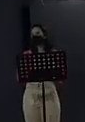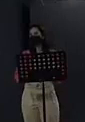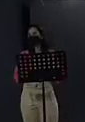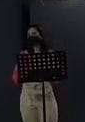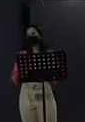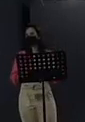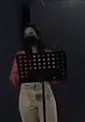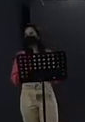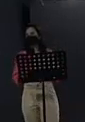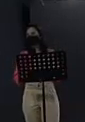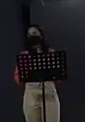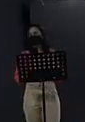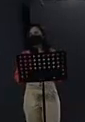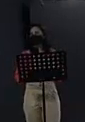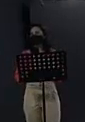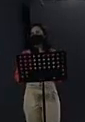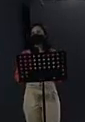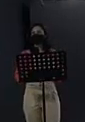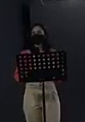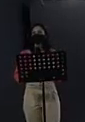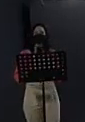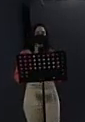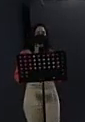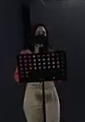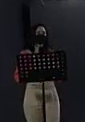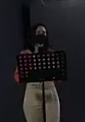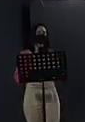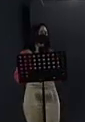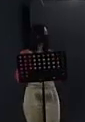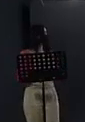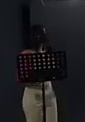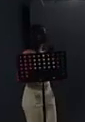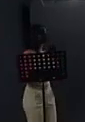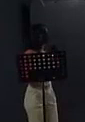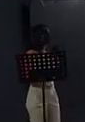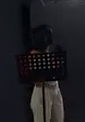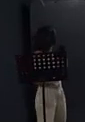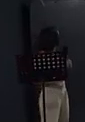Limón you can also consult Marvin directly and we would go on to the next presentation